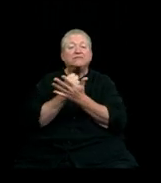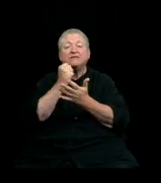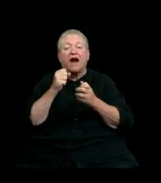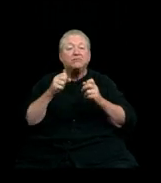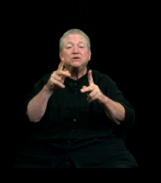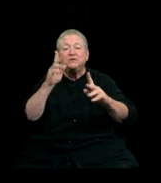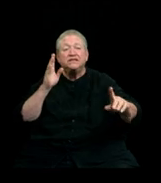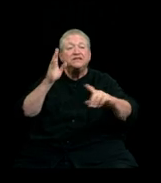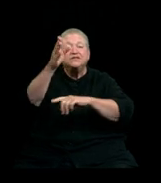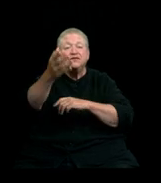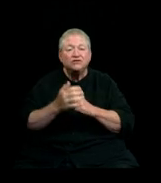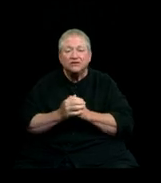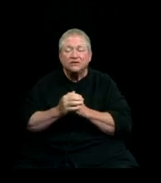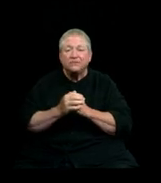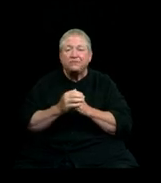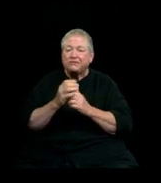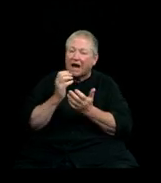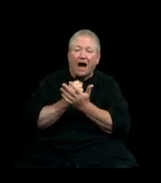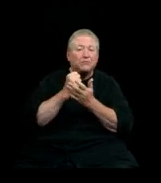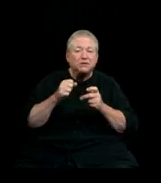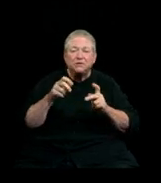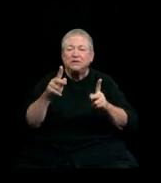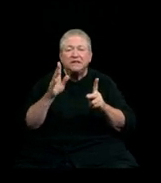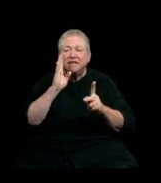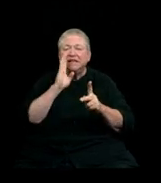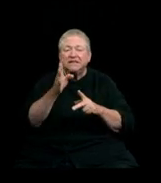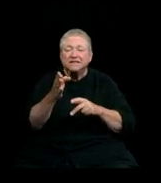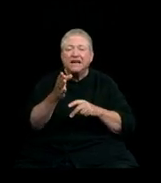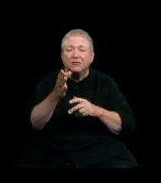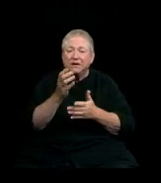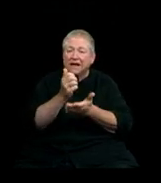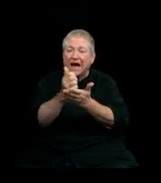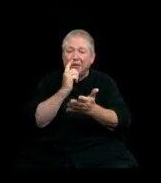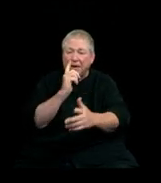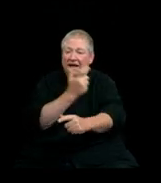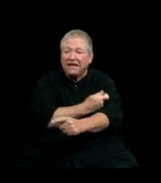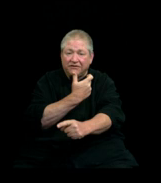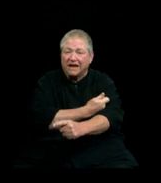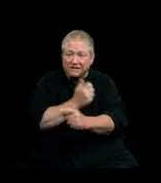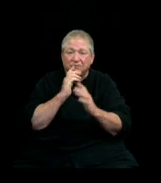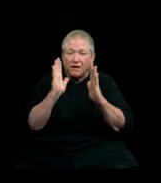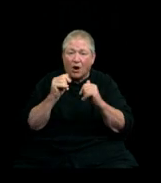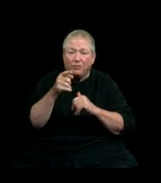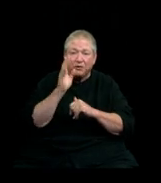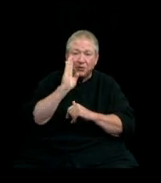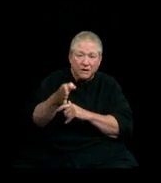opportunity that will be maximized by getting these vaccines we hope that you do to protect yourselves and your loved ones.